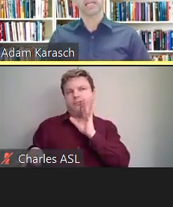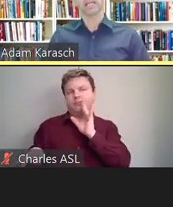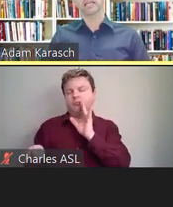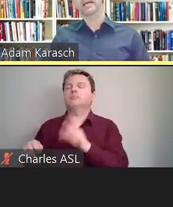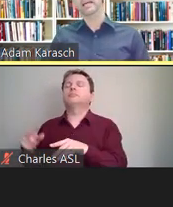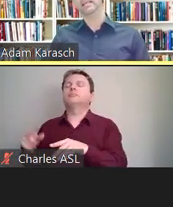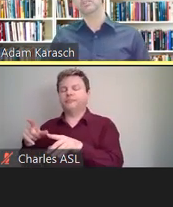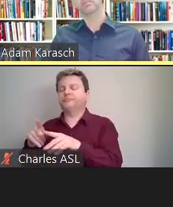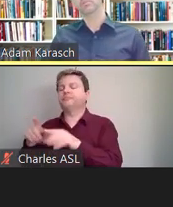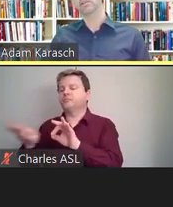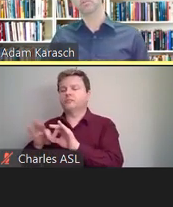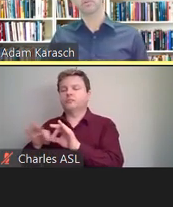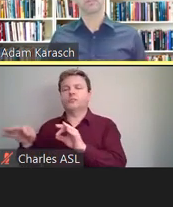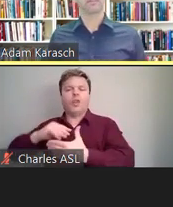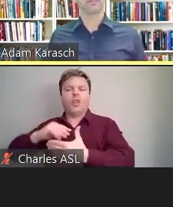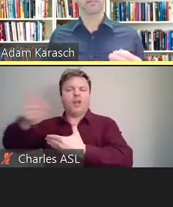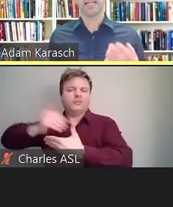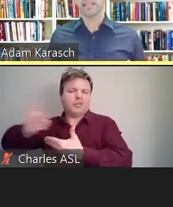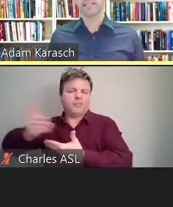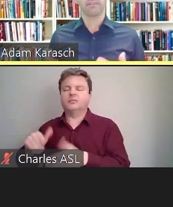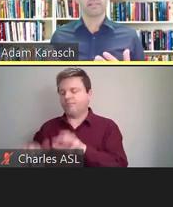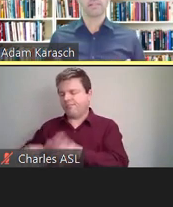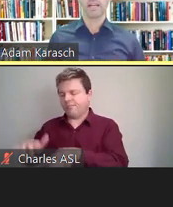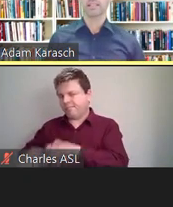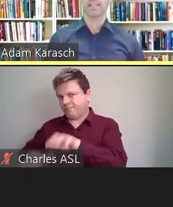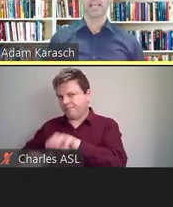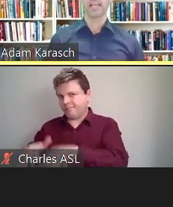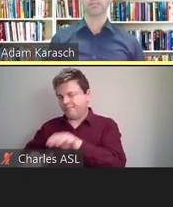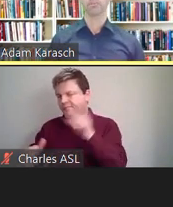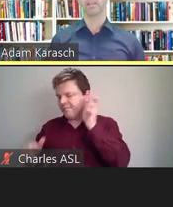And that is typically with 97%, 98%